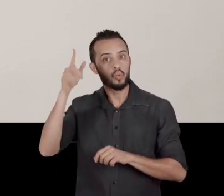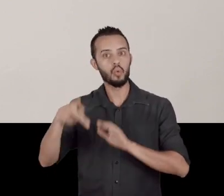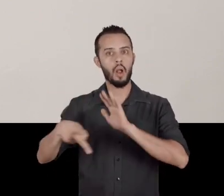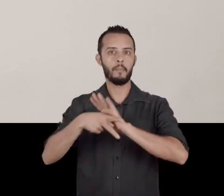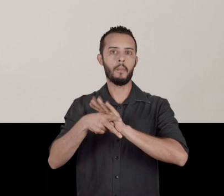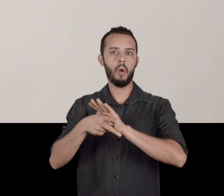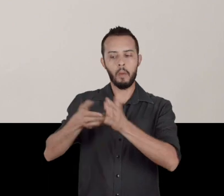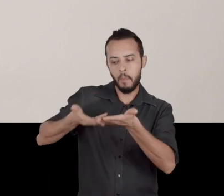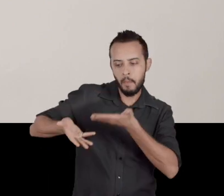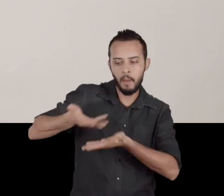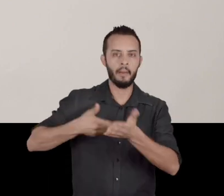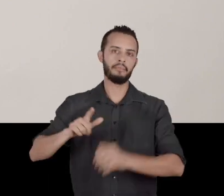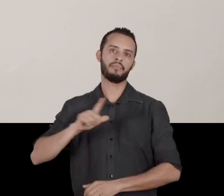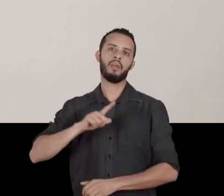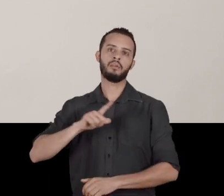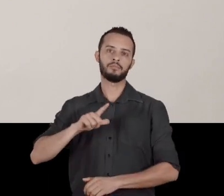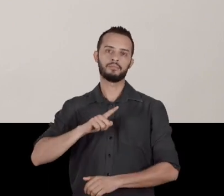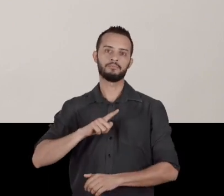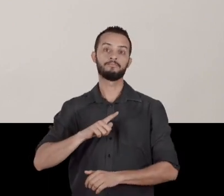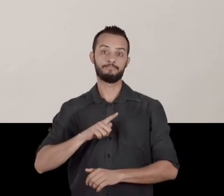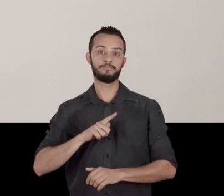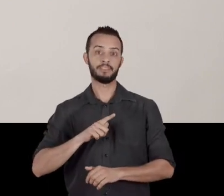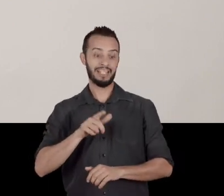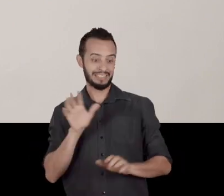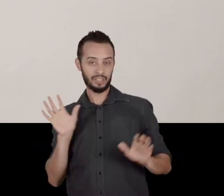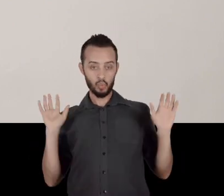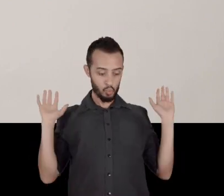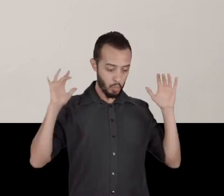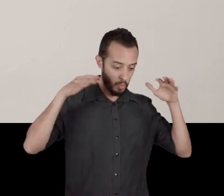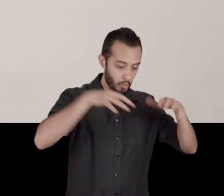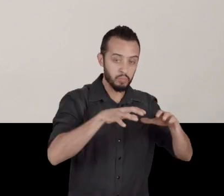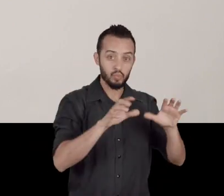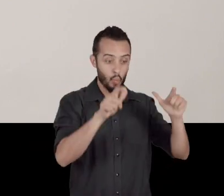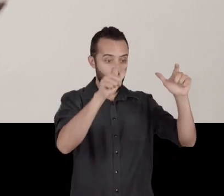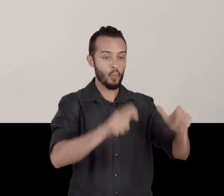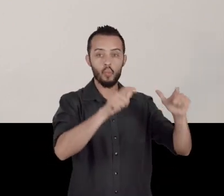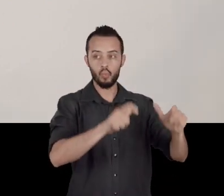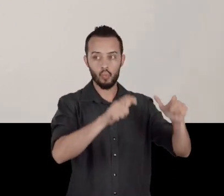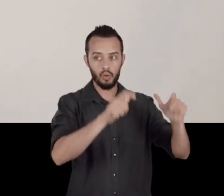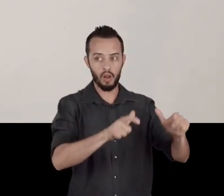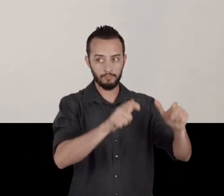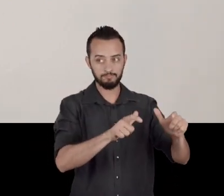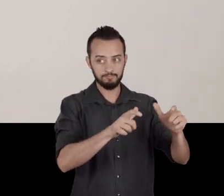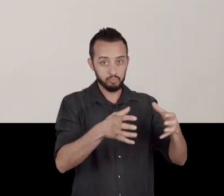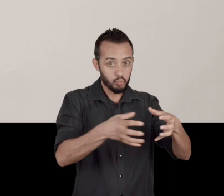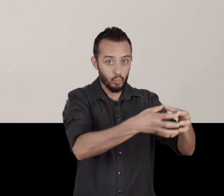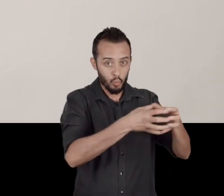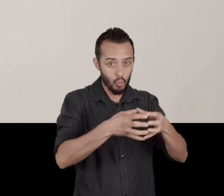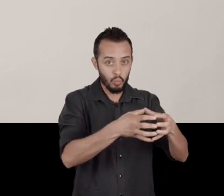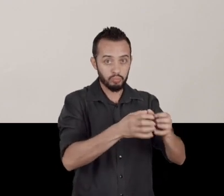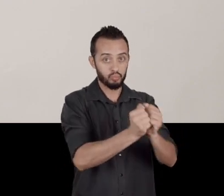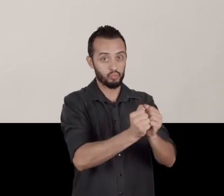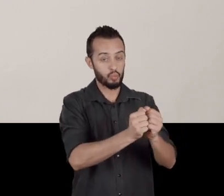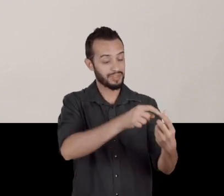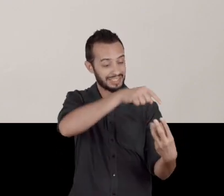and so they occupy the same space as we do. So, the myth of the joining of the three races, in fact,